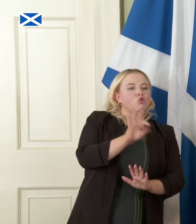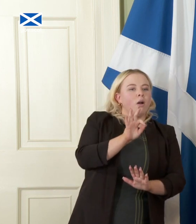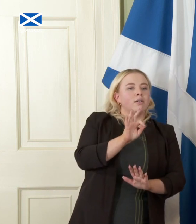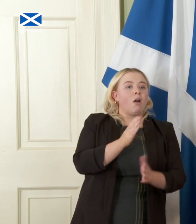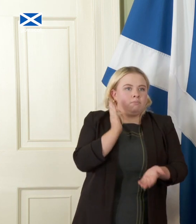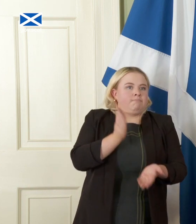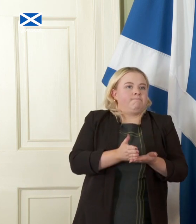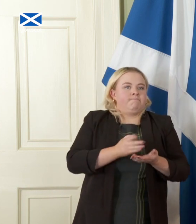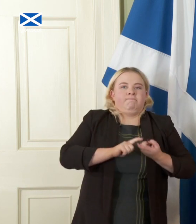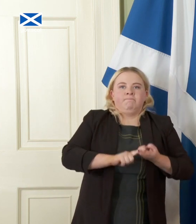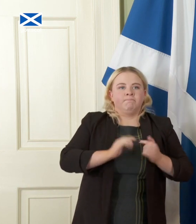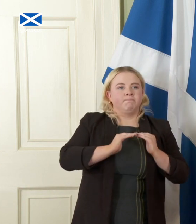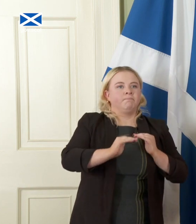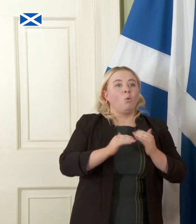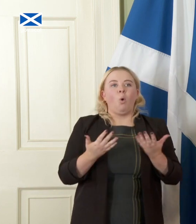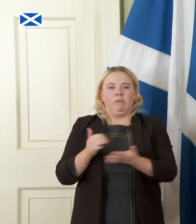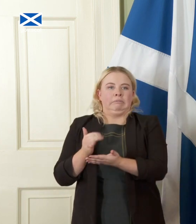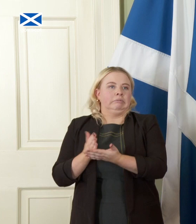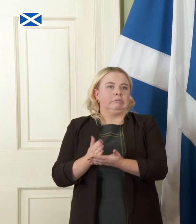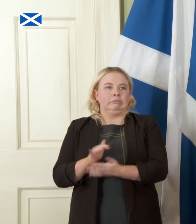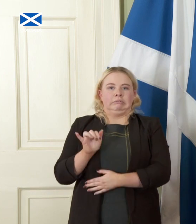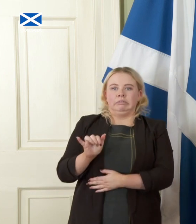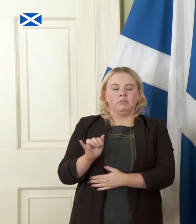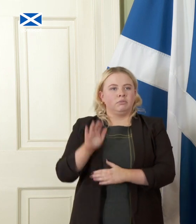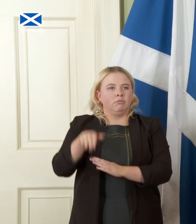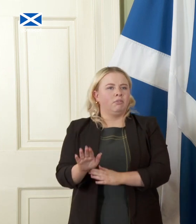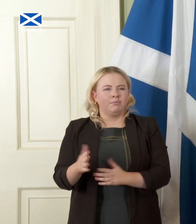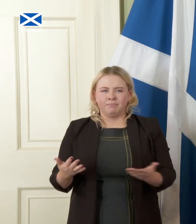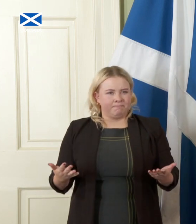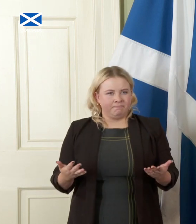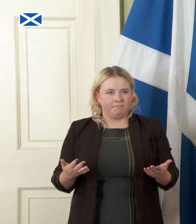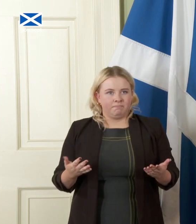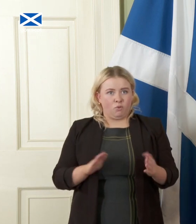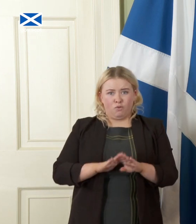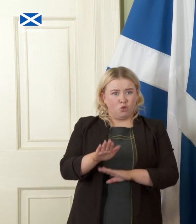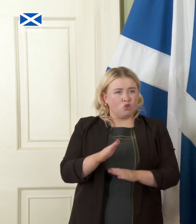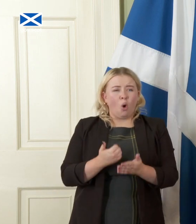on the one hand and uncertainty on the other hand the future is inherently uncertain the question